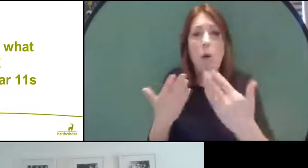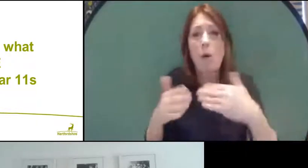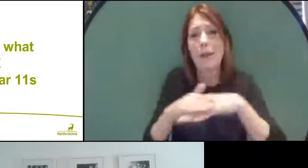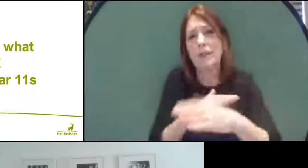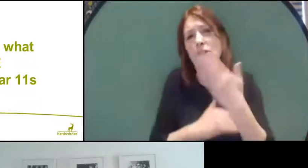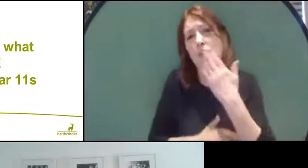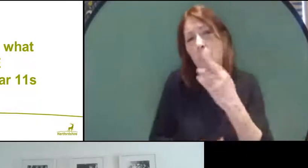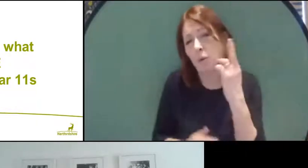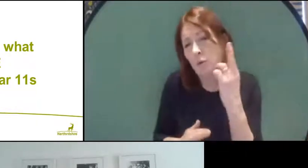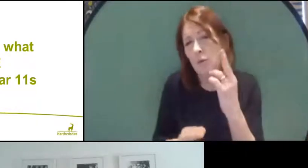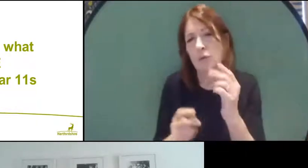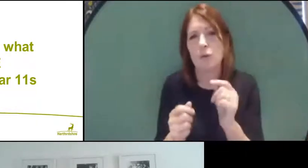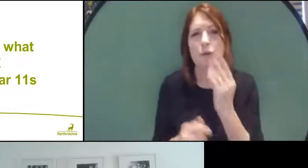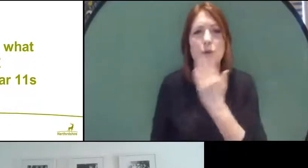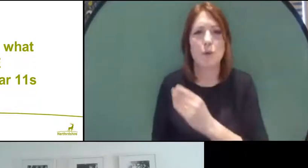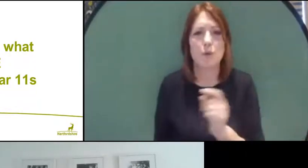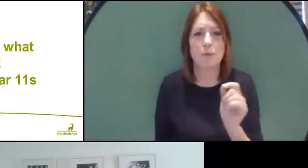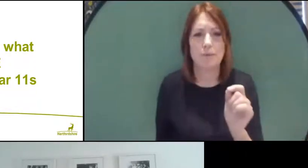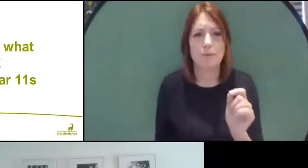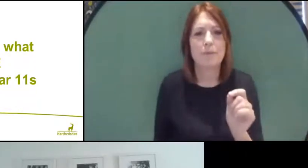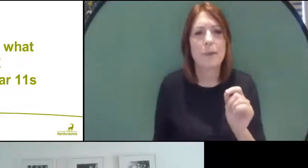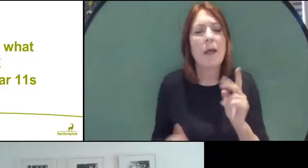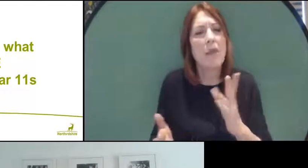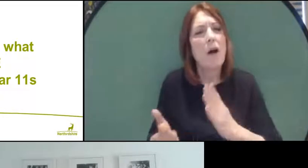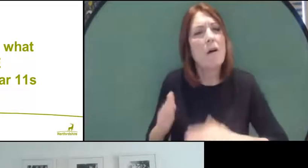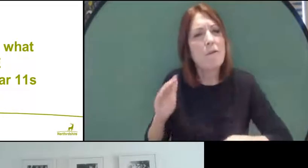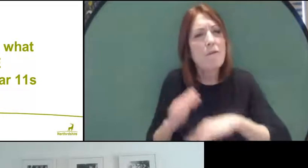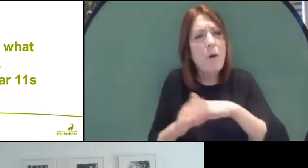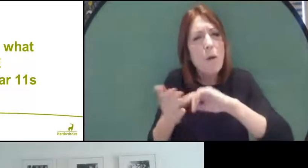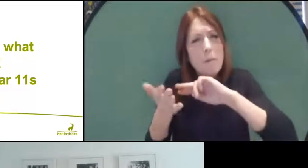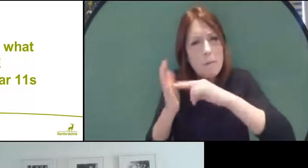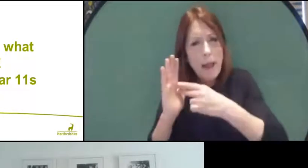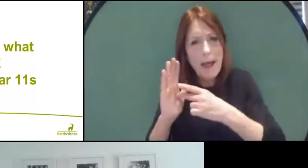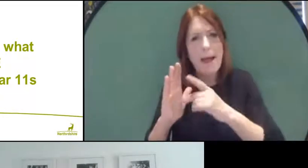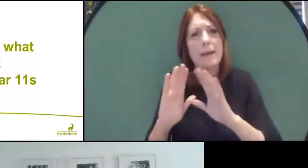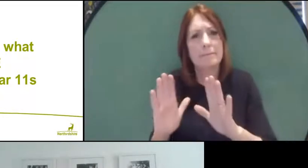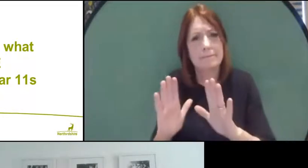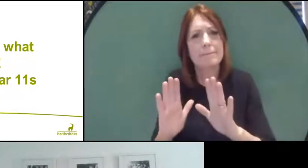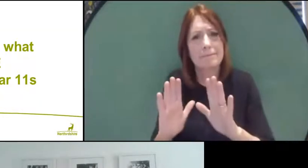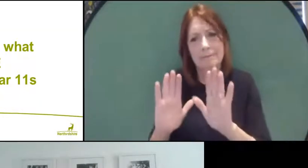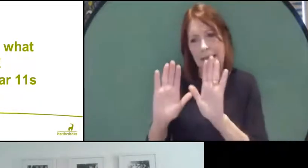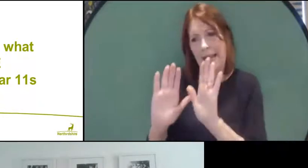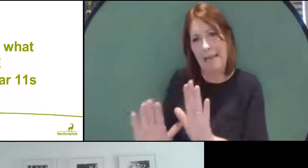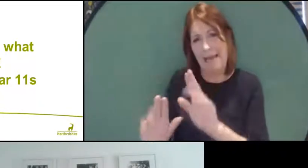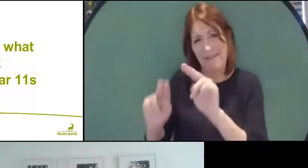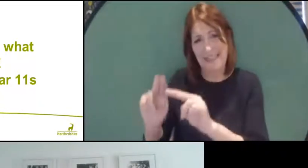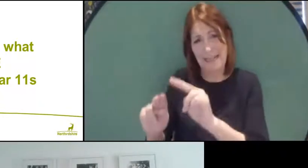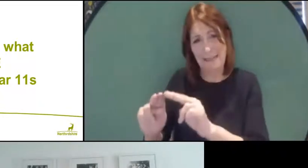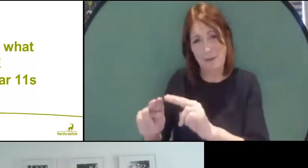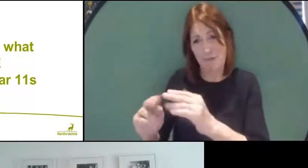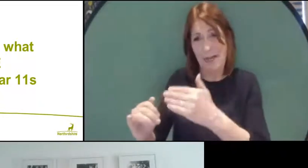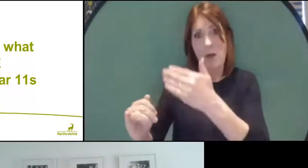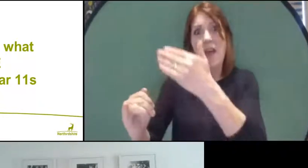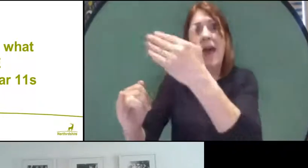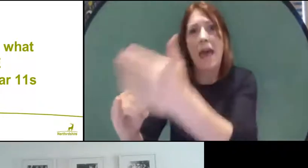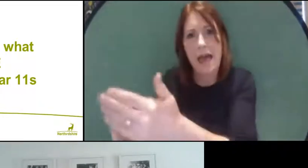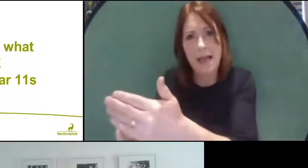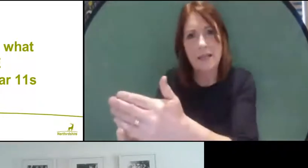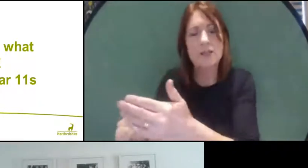and essentially that the whole plan is that actually we leave the assessment until the last possible moment, so you have a chance to show your progress.